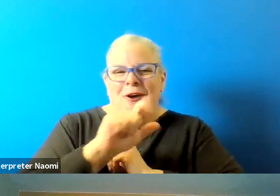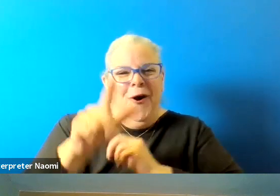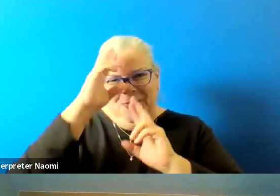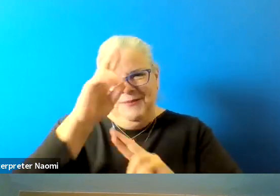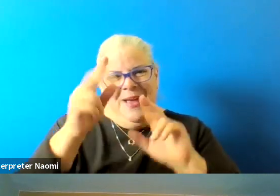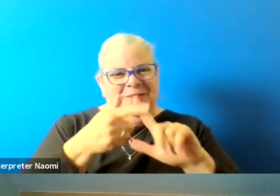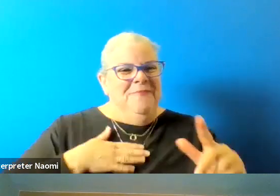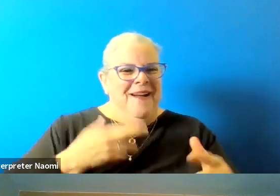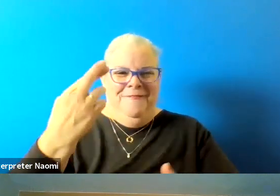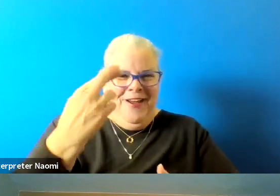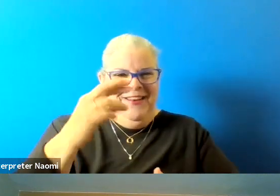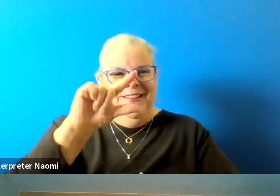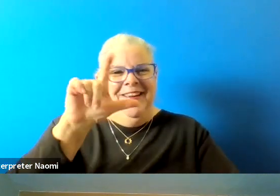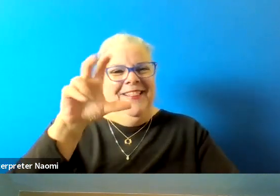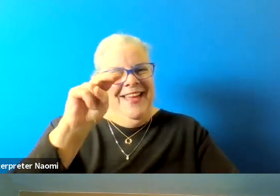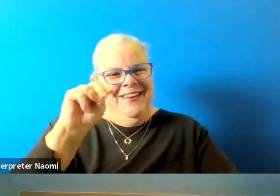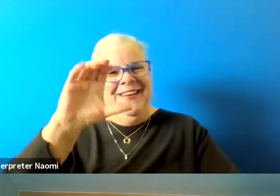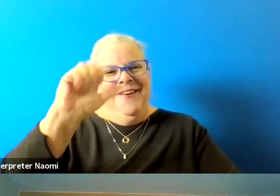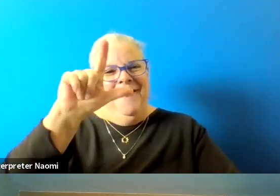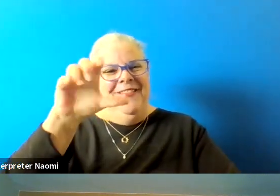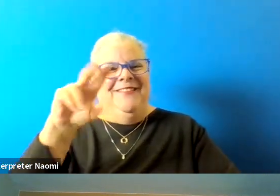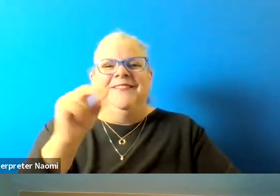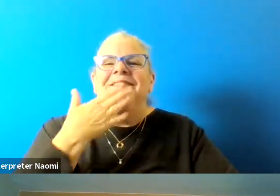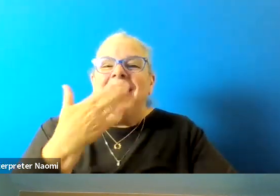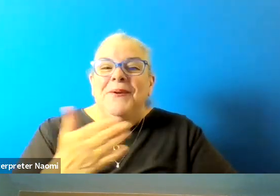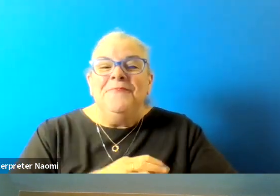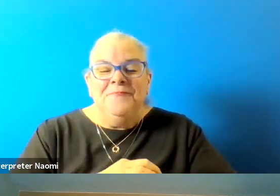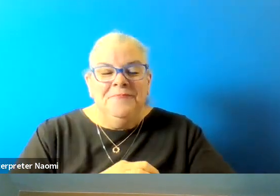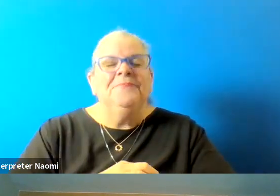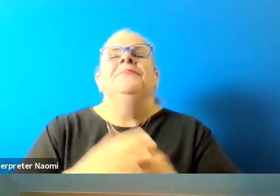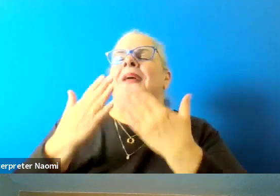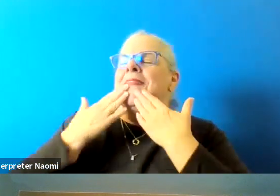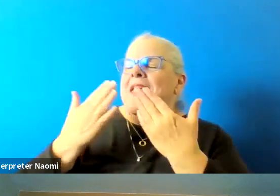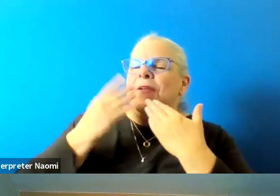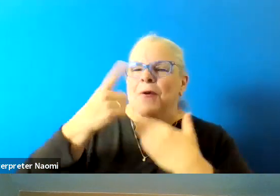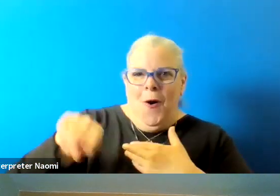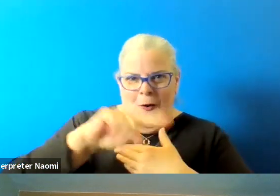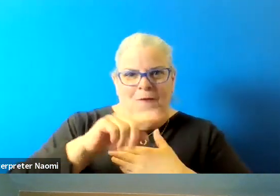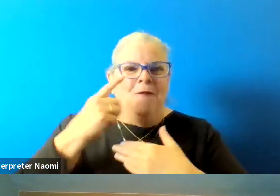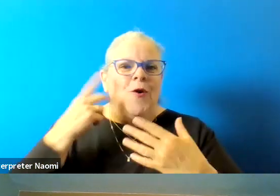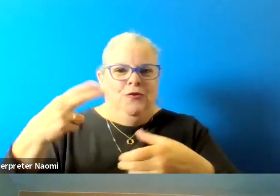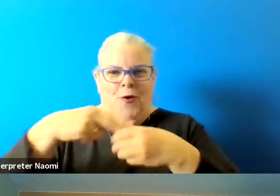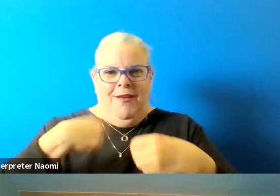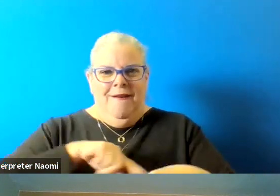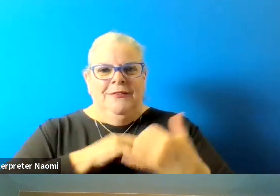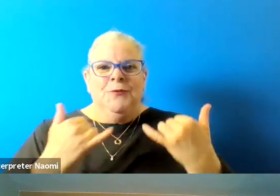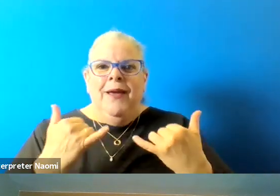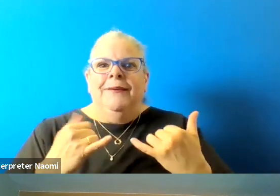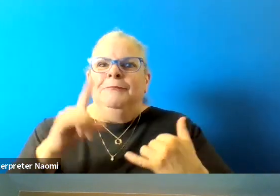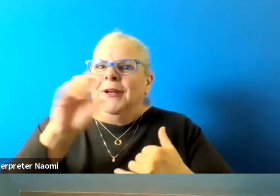Thank you. Well, thank you. Thank you all for joining us today. I truly appreciate you taking the time